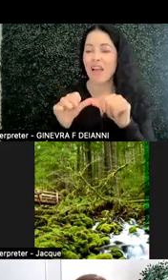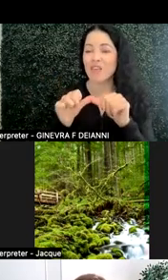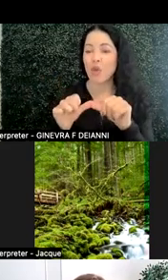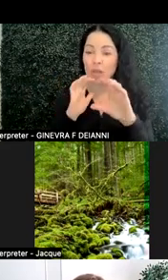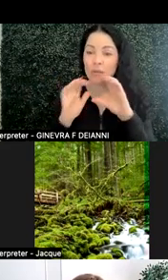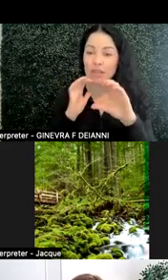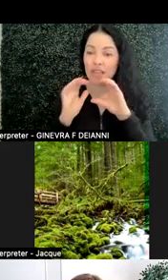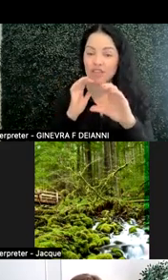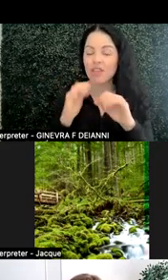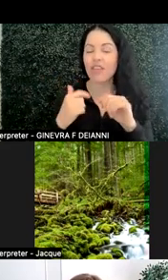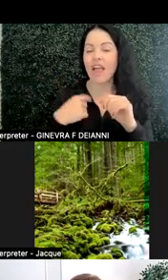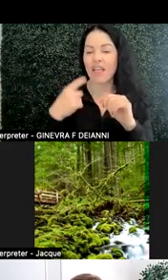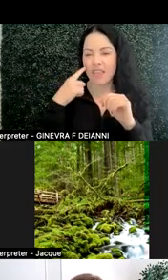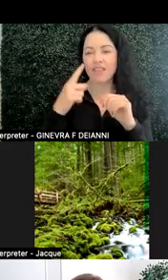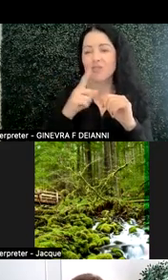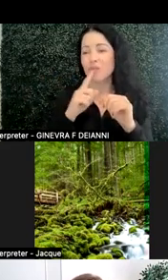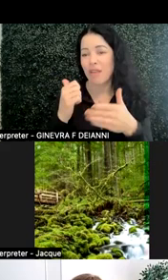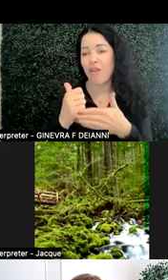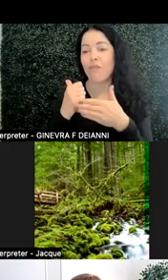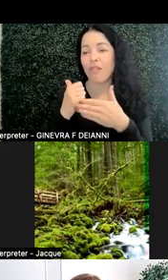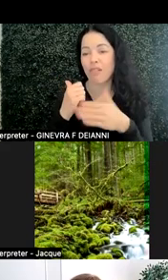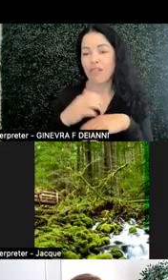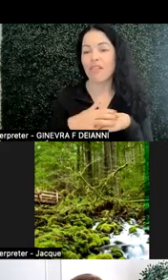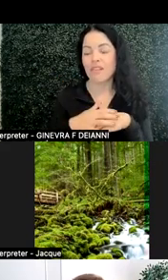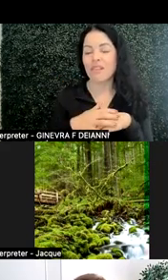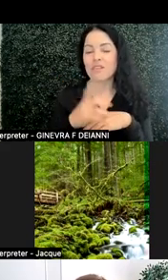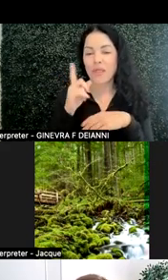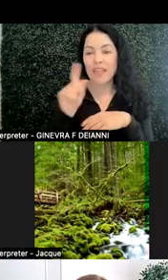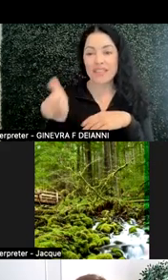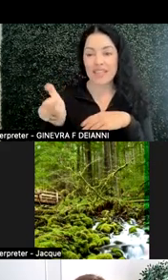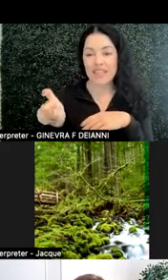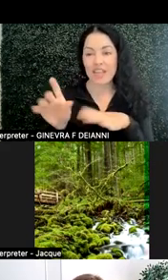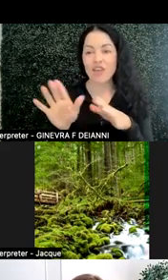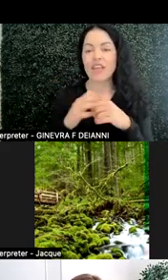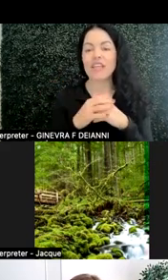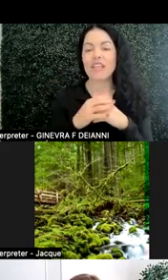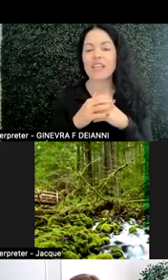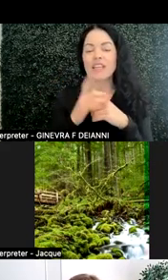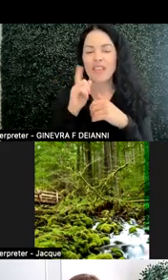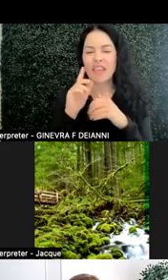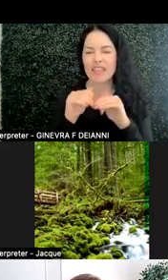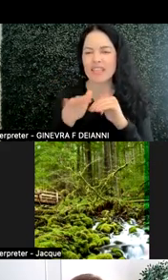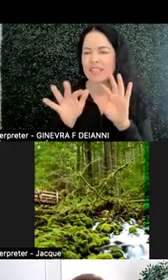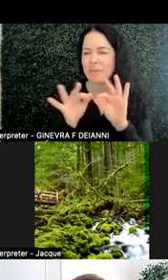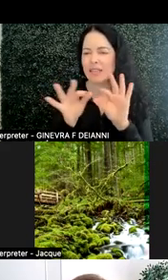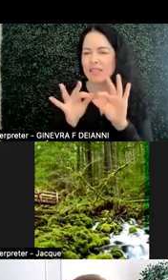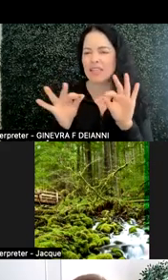that I think is super helpful. I think it's necessary. And I think it sends a message of valuing all students.